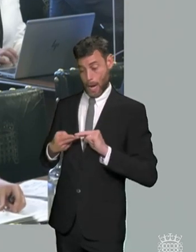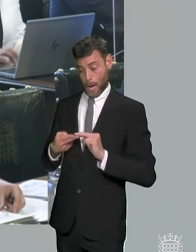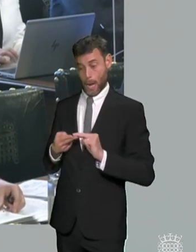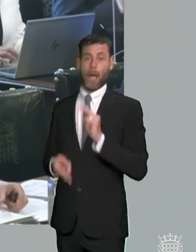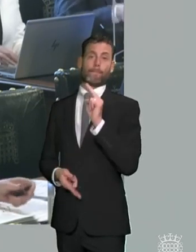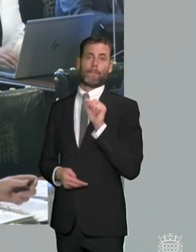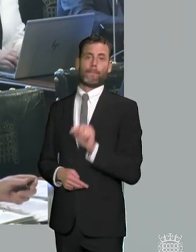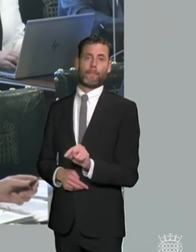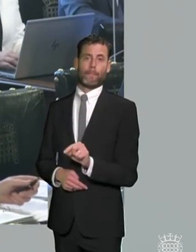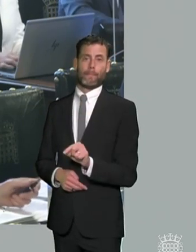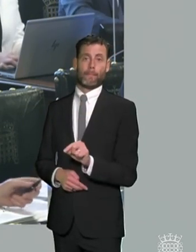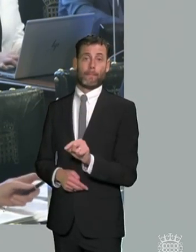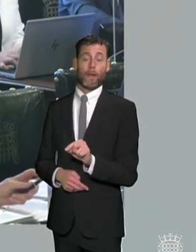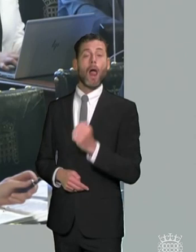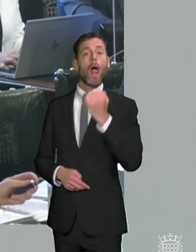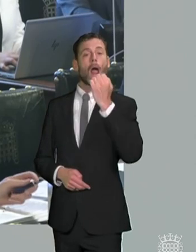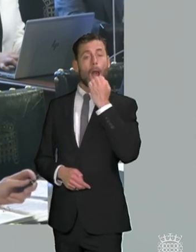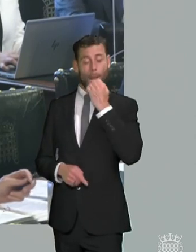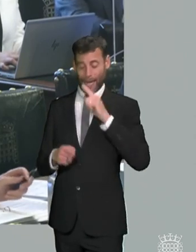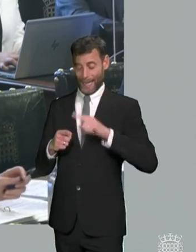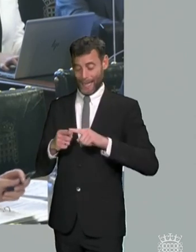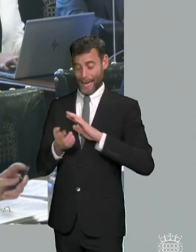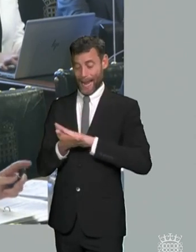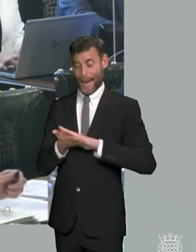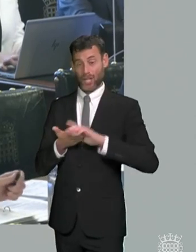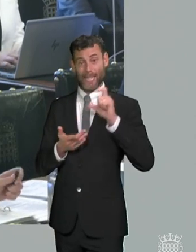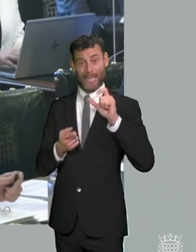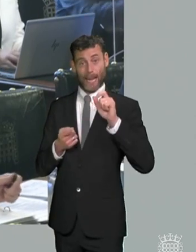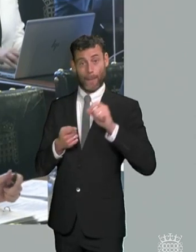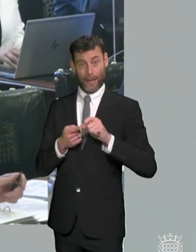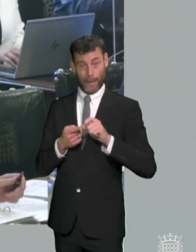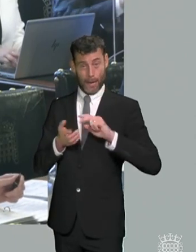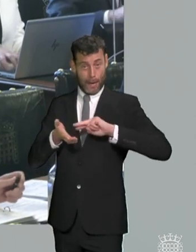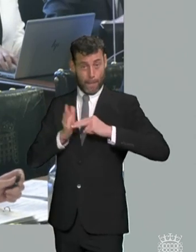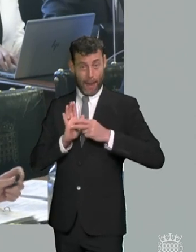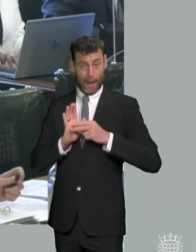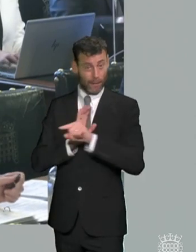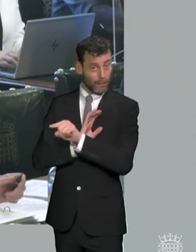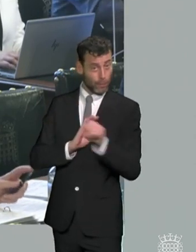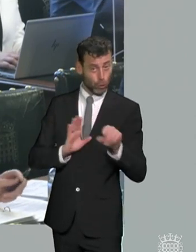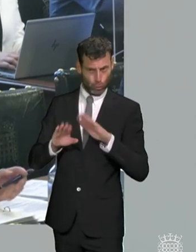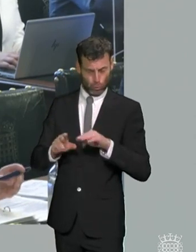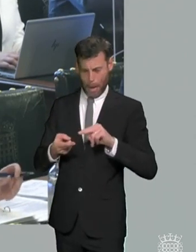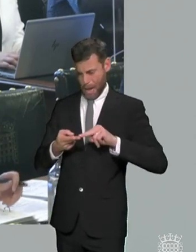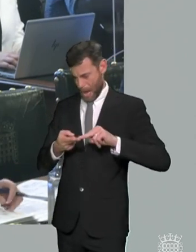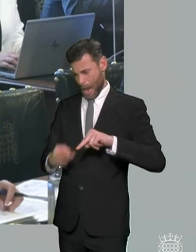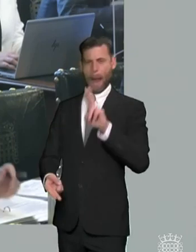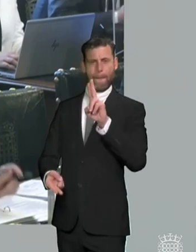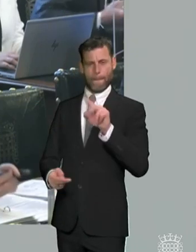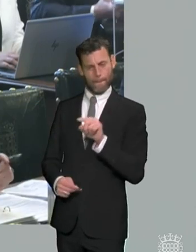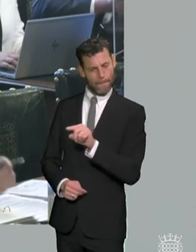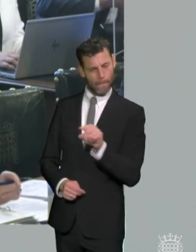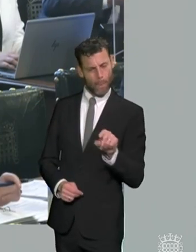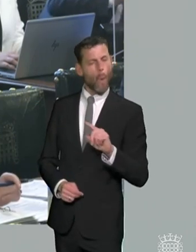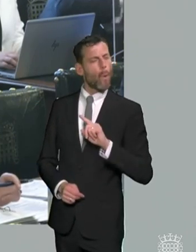children on ehc plans as well and what i'd like to know is what do you see as the main factors